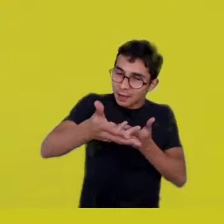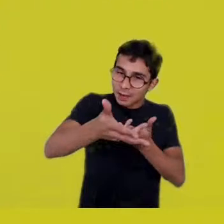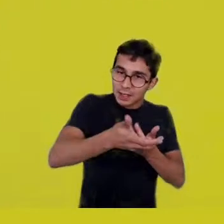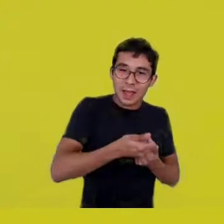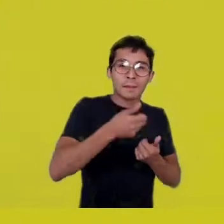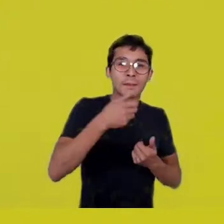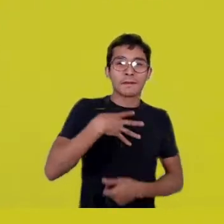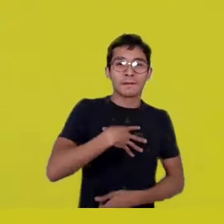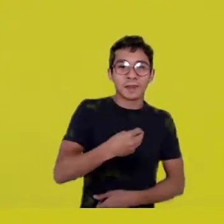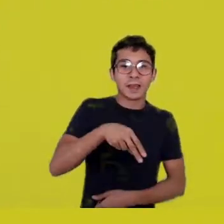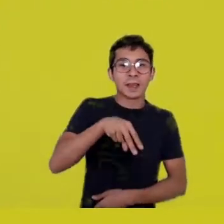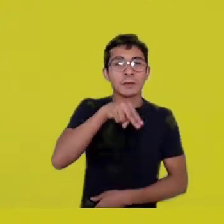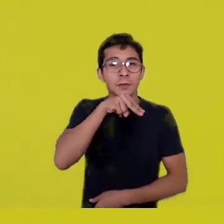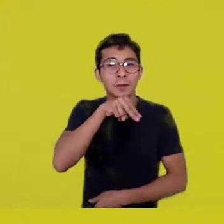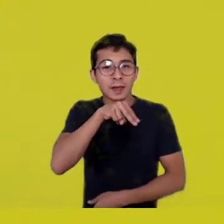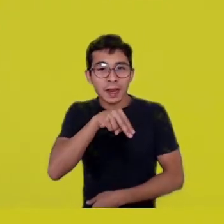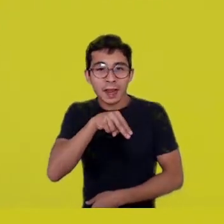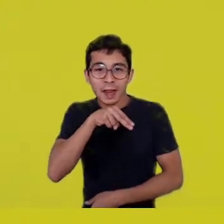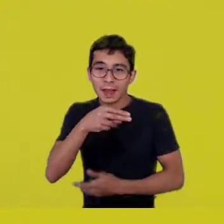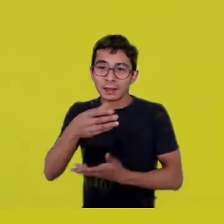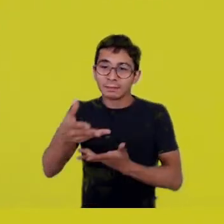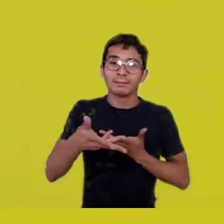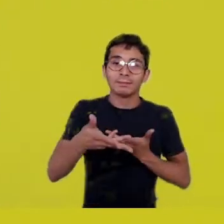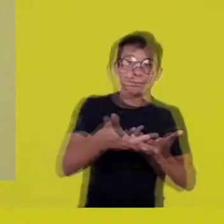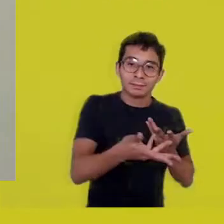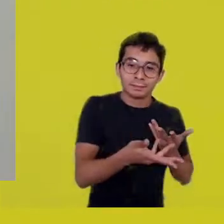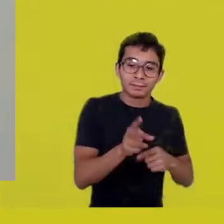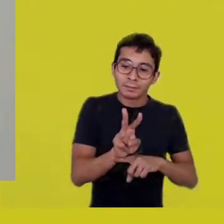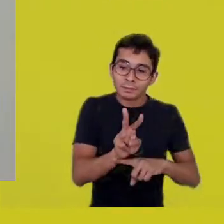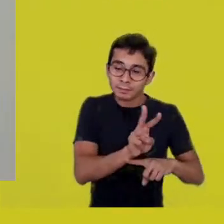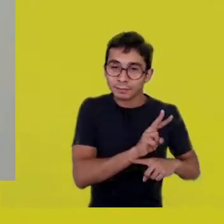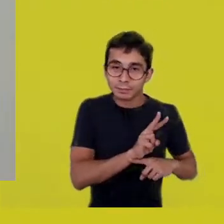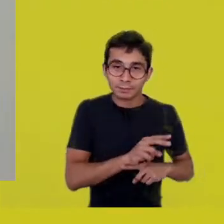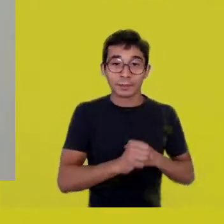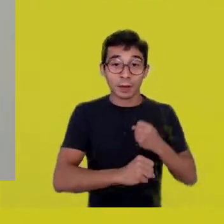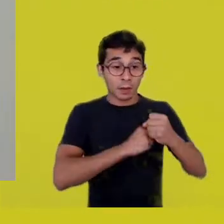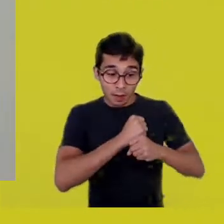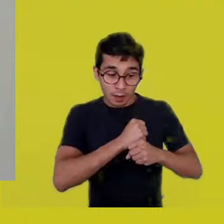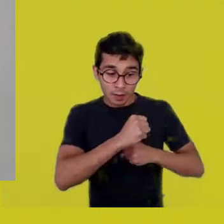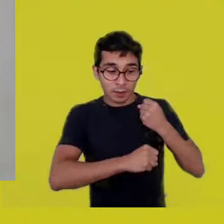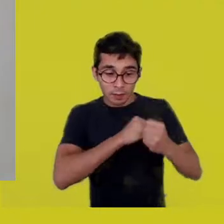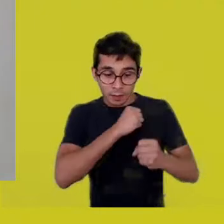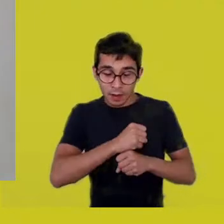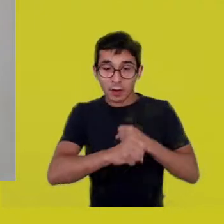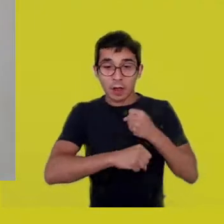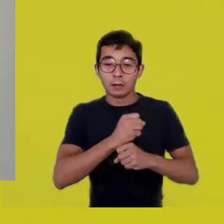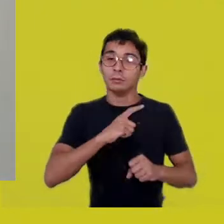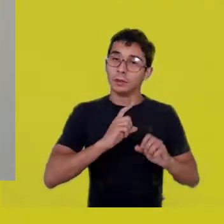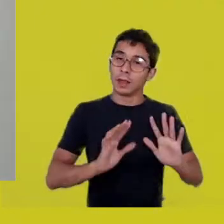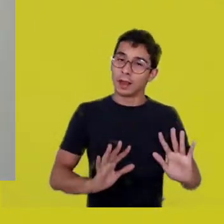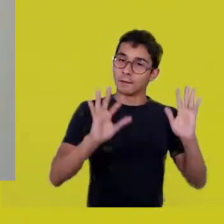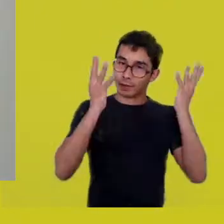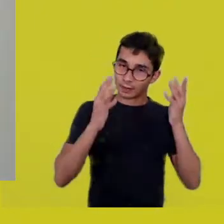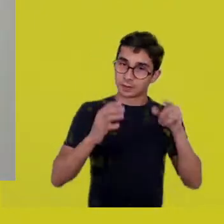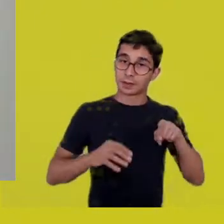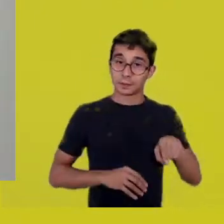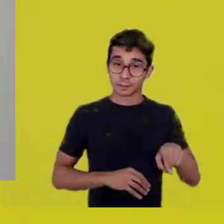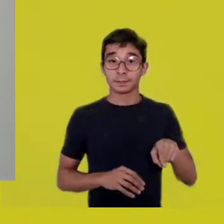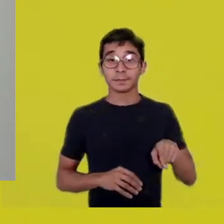which, in every year’s passage, are celebrated in every Quarup.